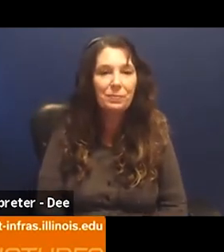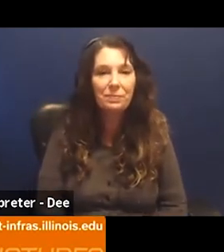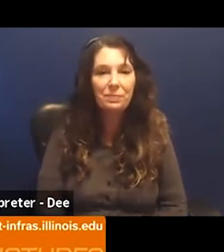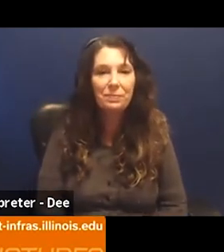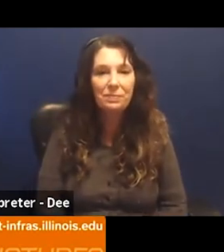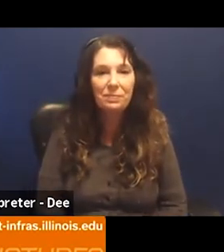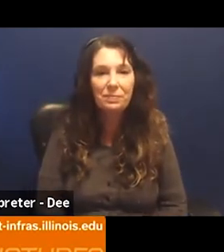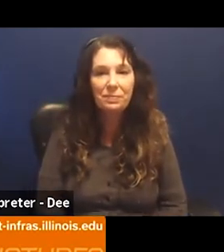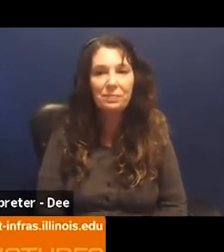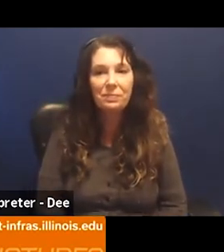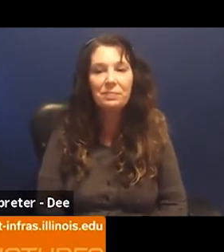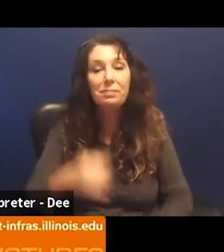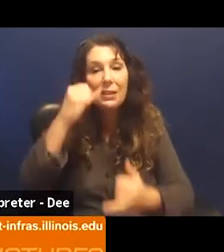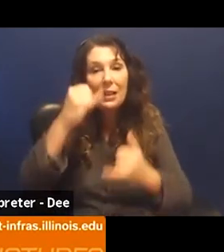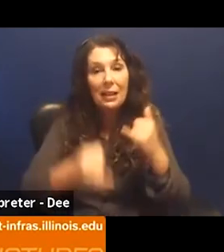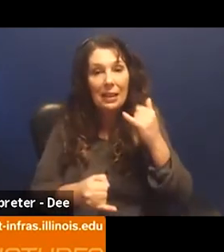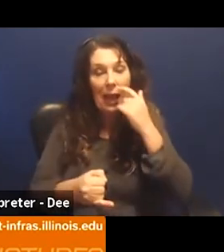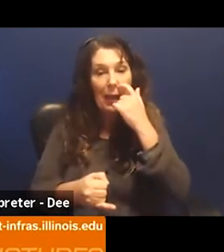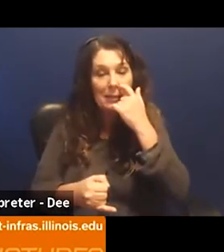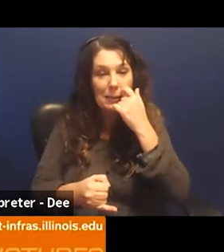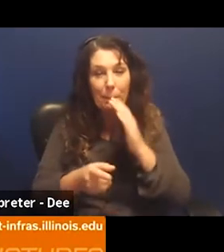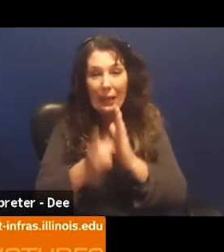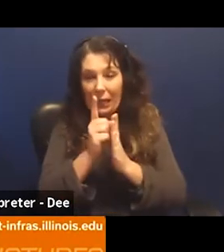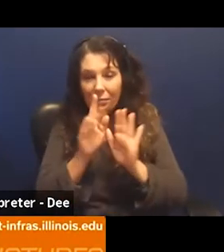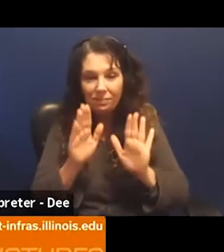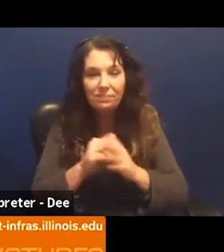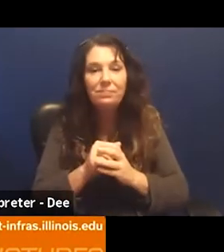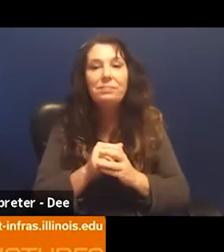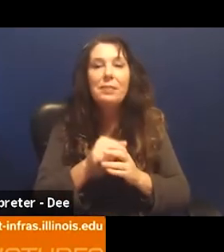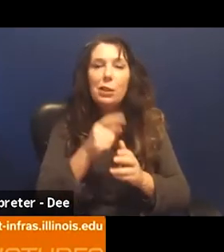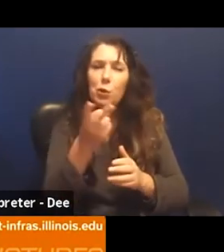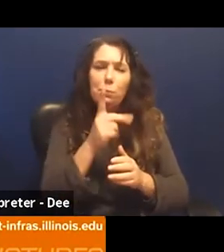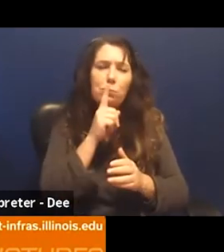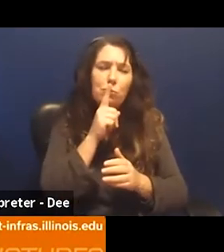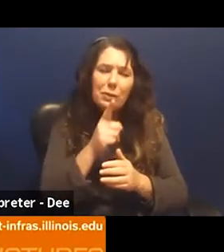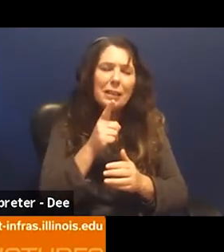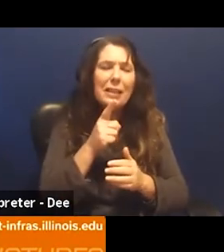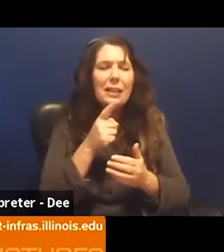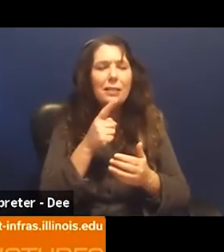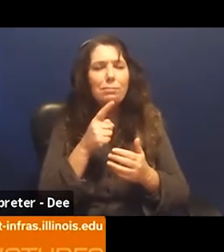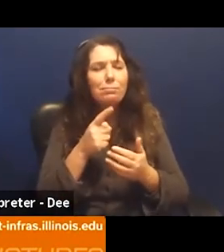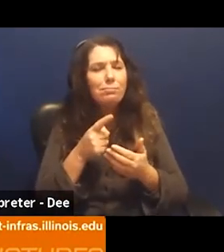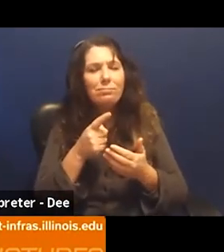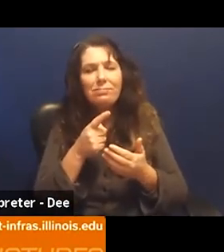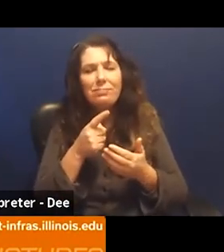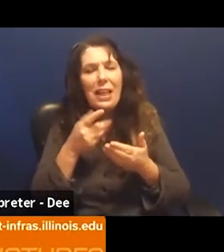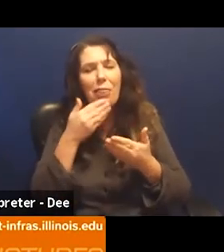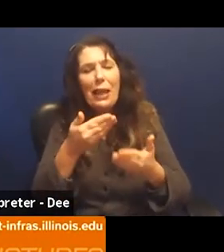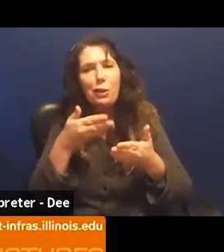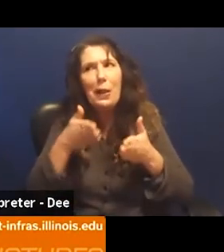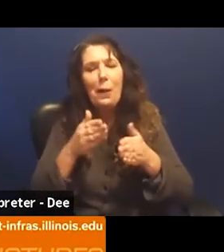in our last minute or so and Lauren Calvin you've been so generous with your time so thank you for allowing us to go over a little bit.